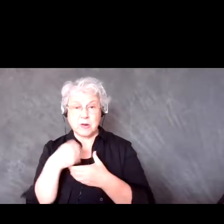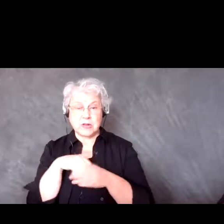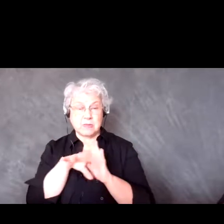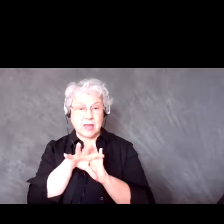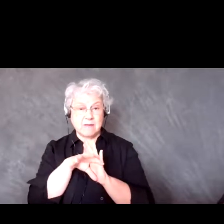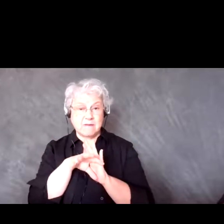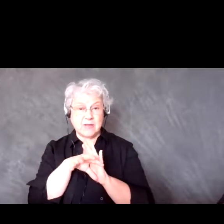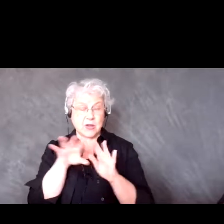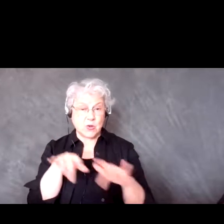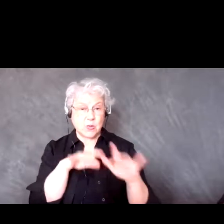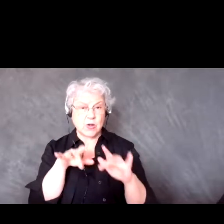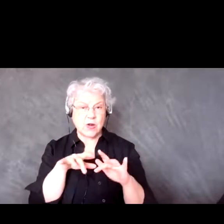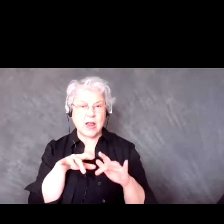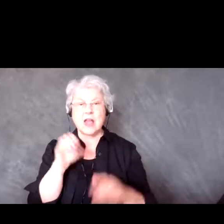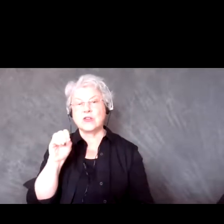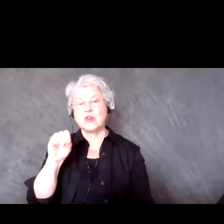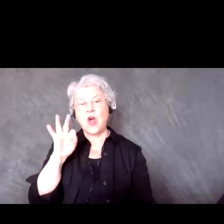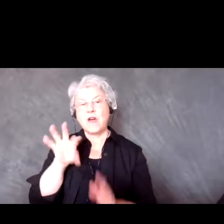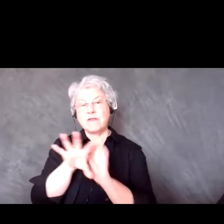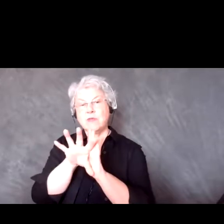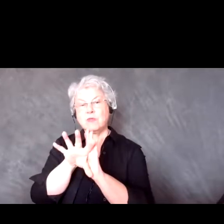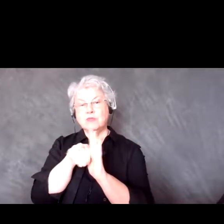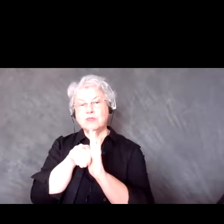to participate on video to turn off their cameras if they don't want their faces on video